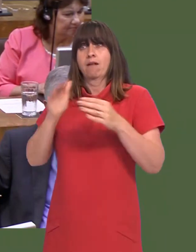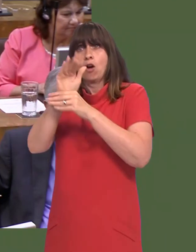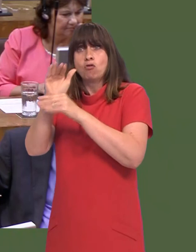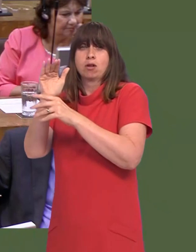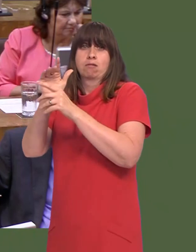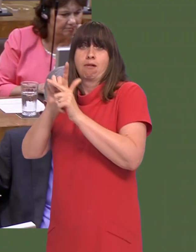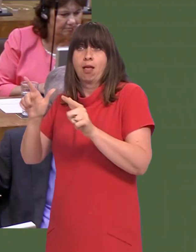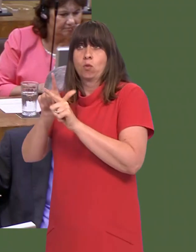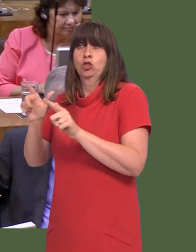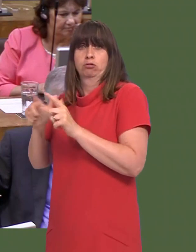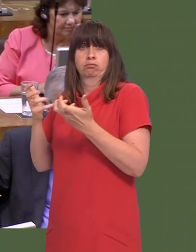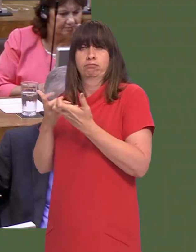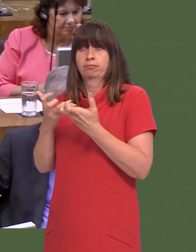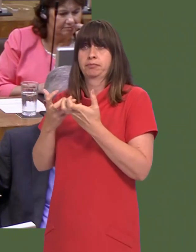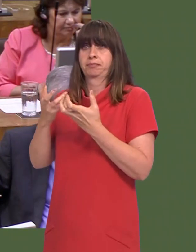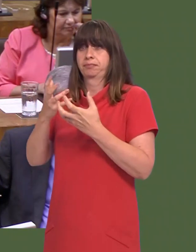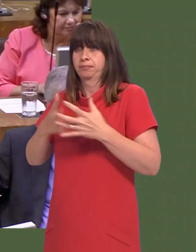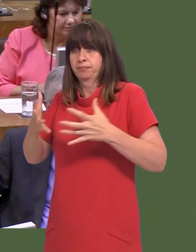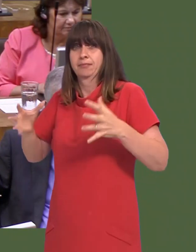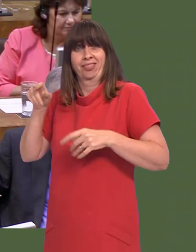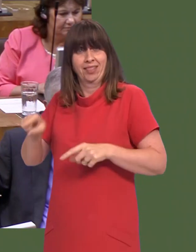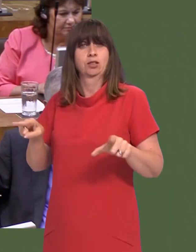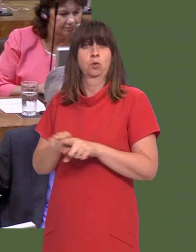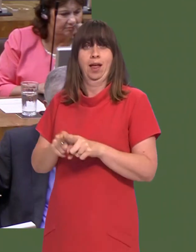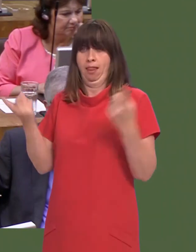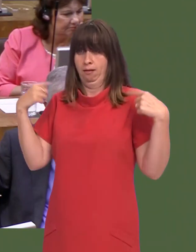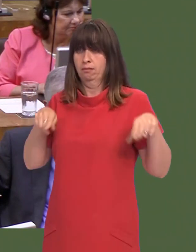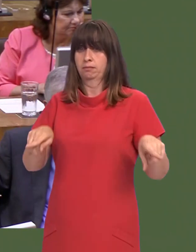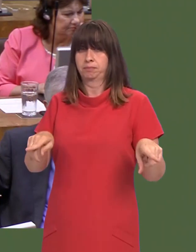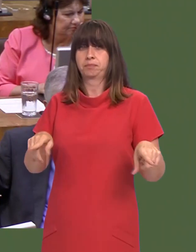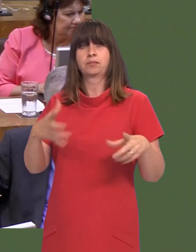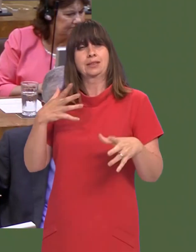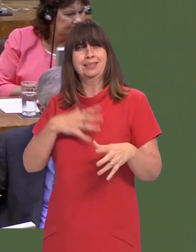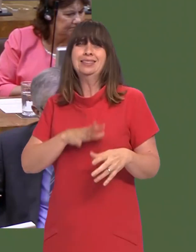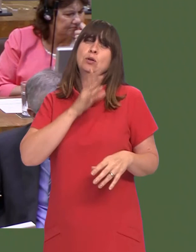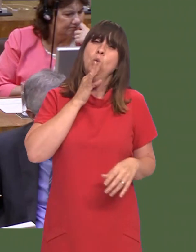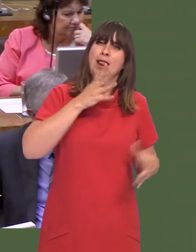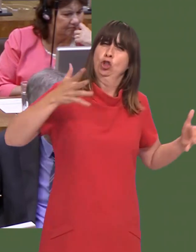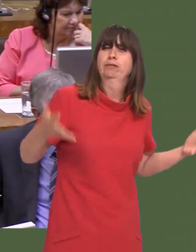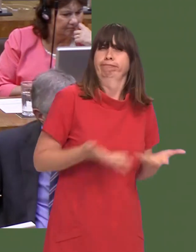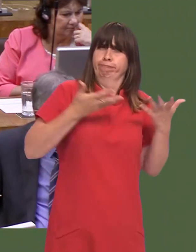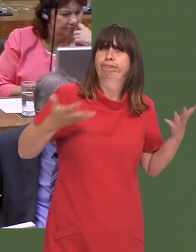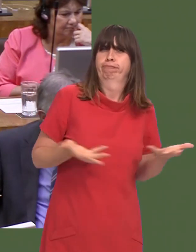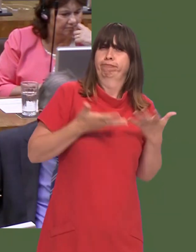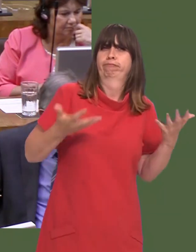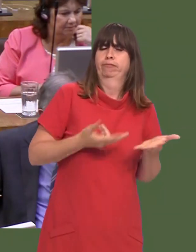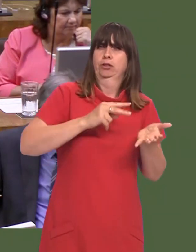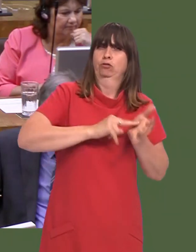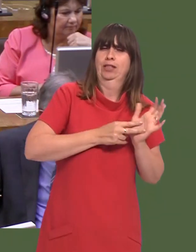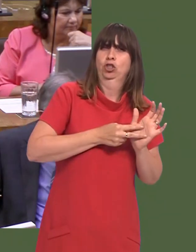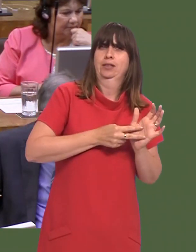Of course, one of the things we will ensure that is done is that we yoke our Welsh language